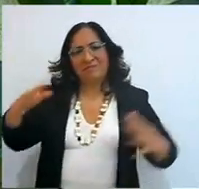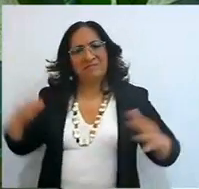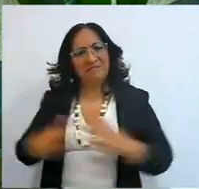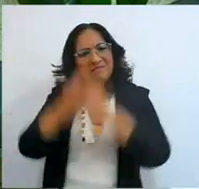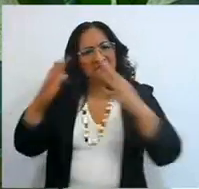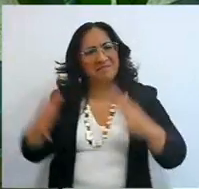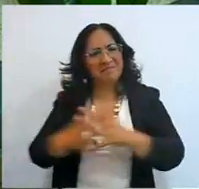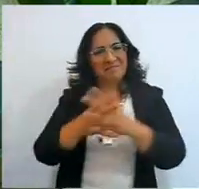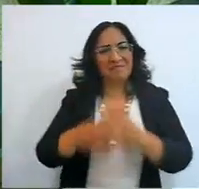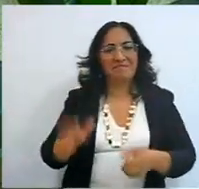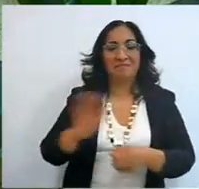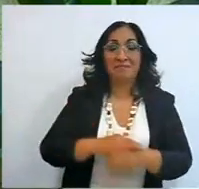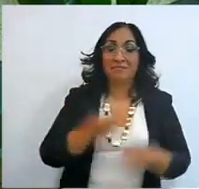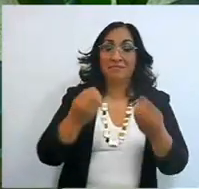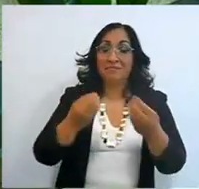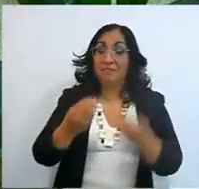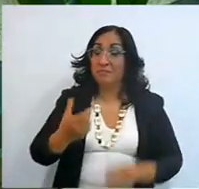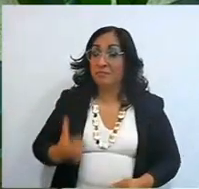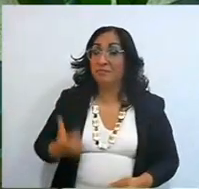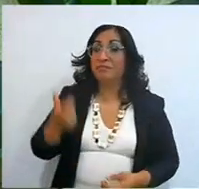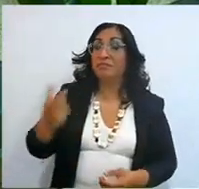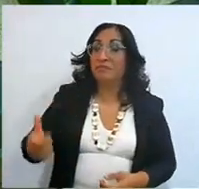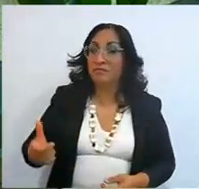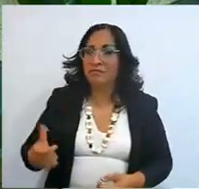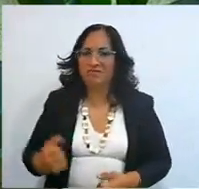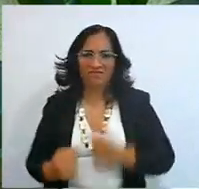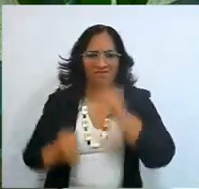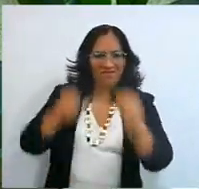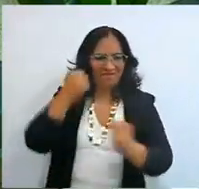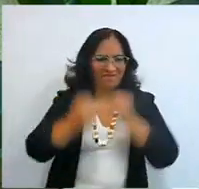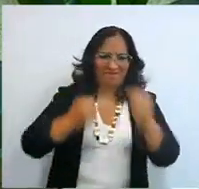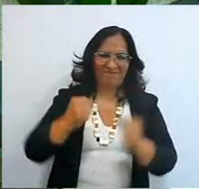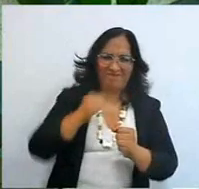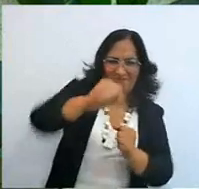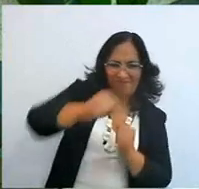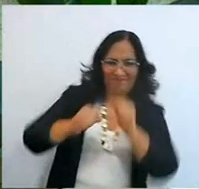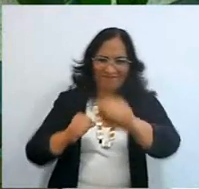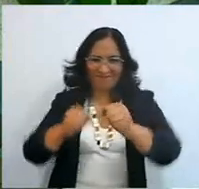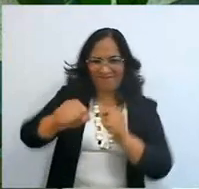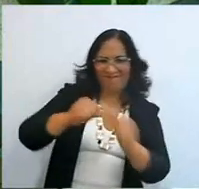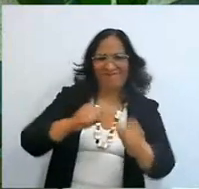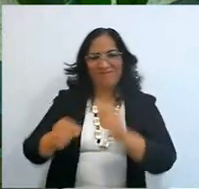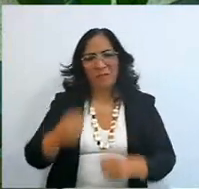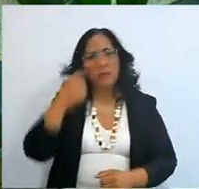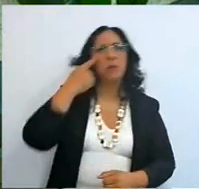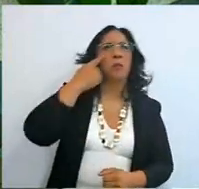now, let's go, ready, pam pam pam, give it a hit, they give it another, they give it a black eye,